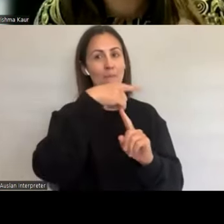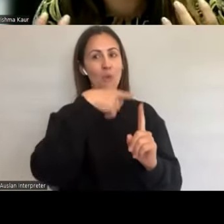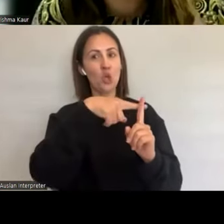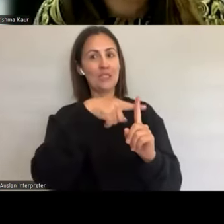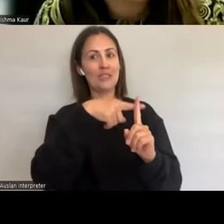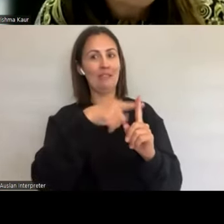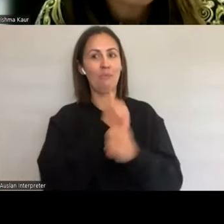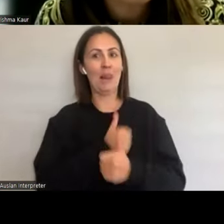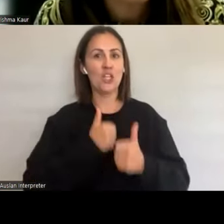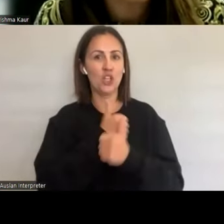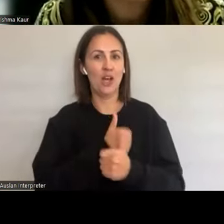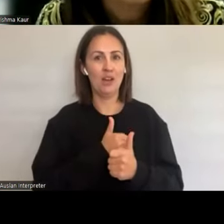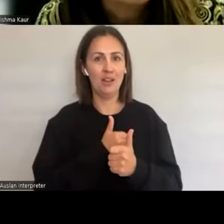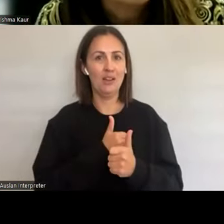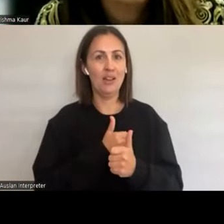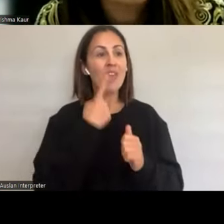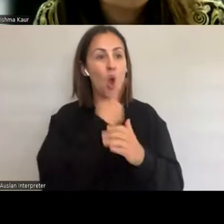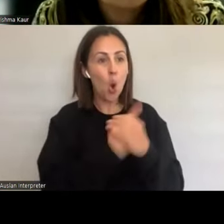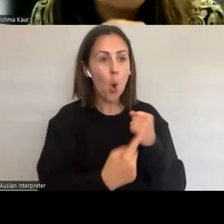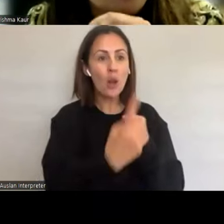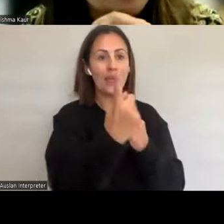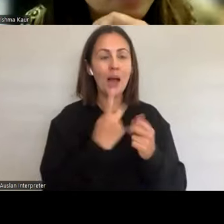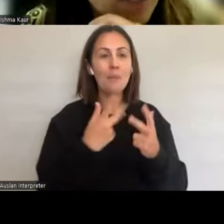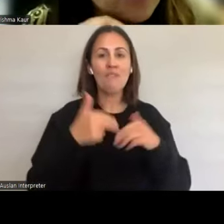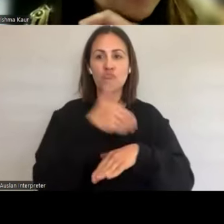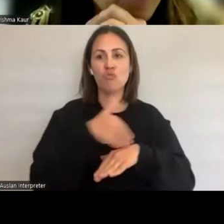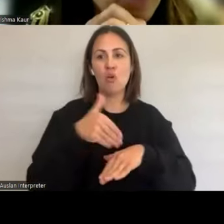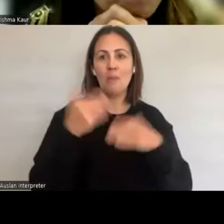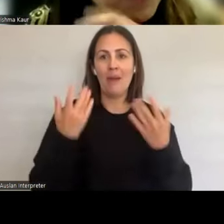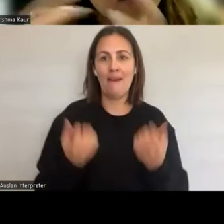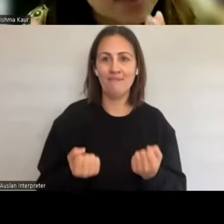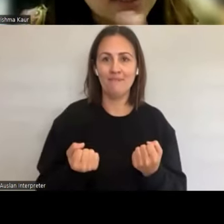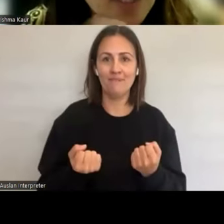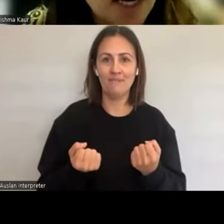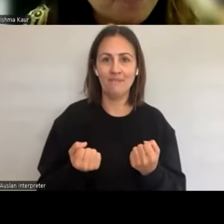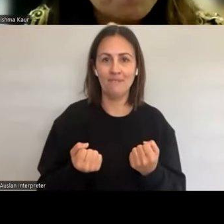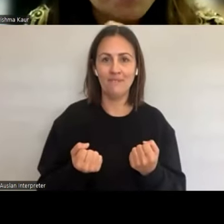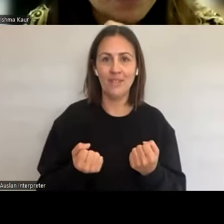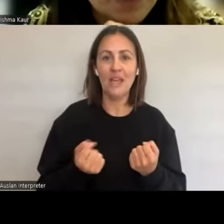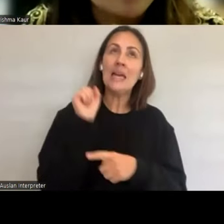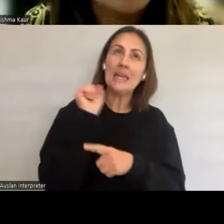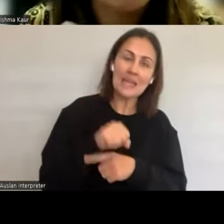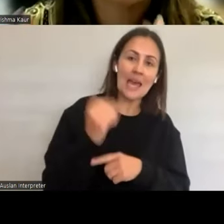or their sexual health as such. We do bring those discussions up certain times, but yes, I would